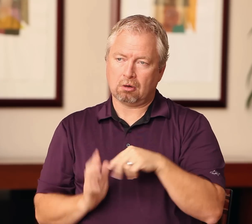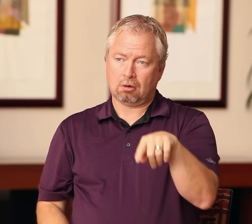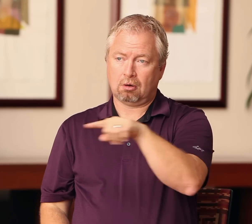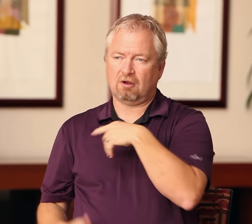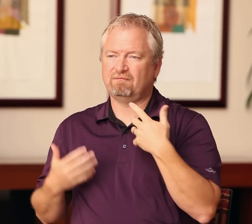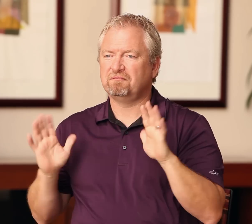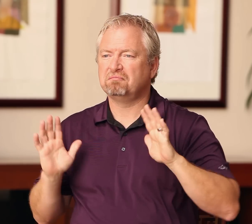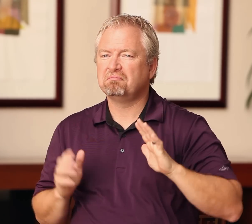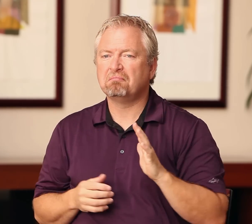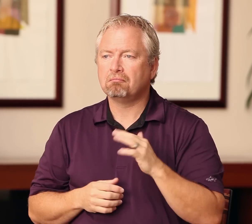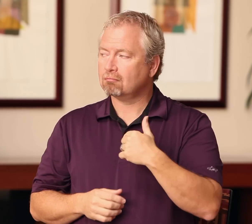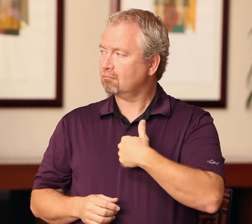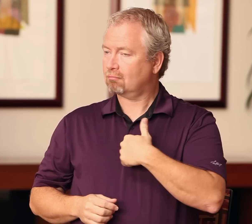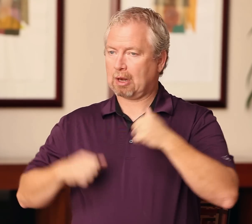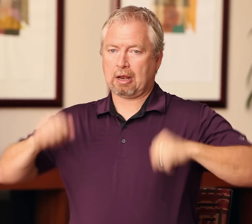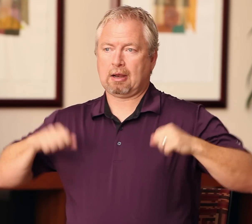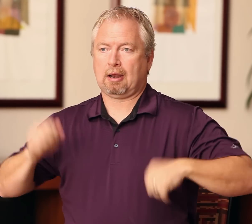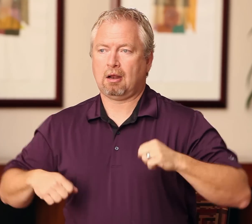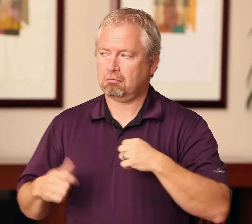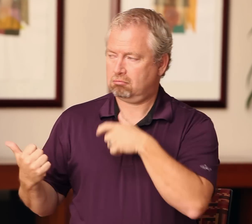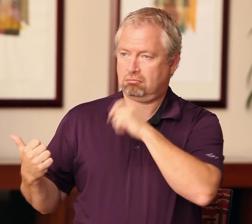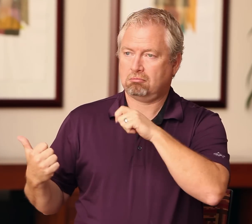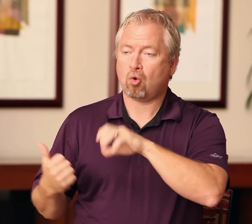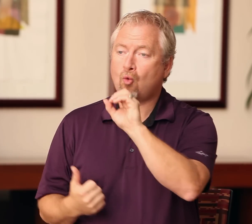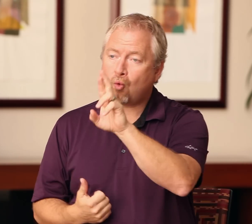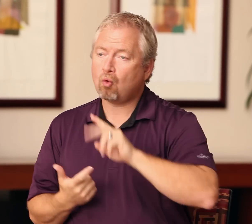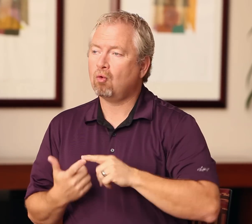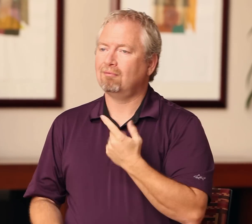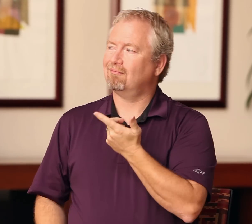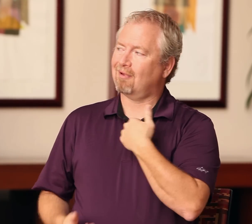of, "I can do this myself, I don't need a deaf interpreter,” or "I'm better than a